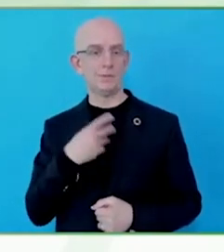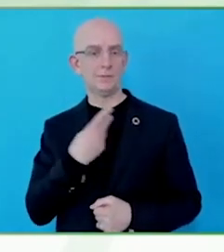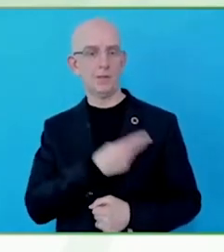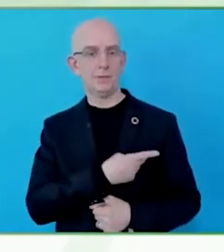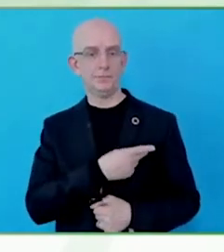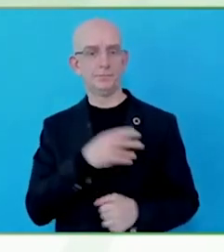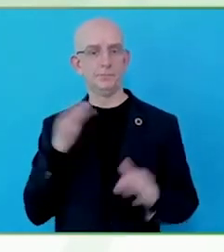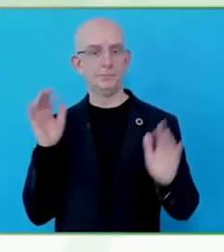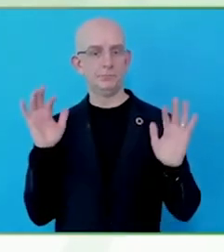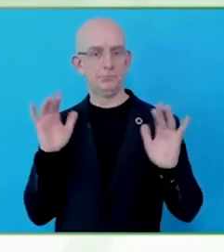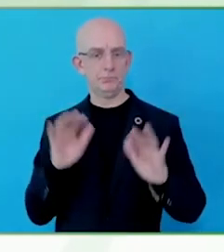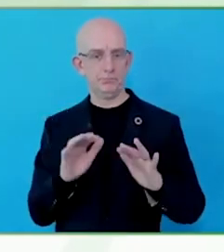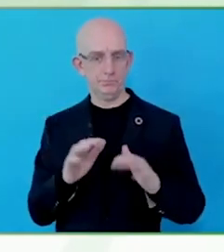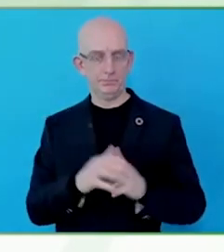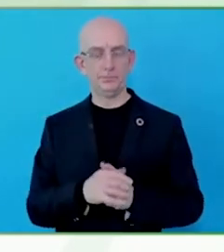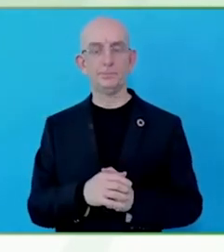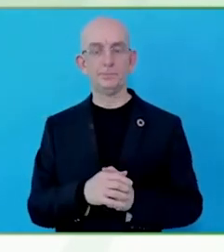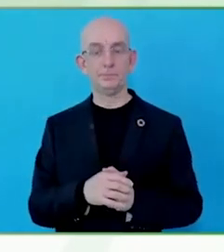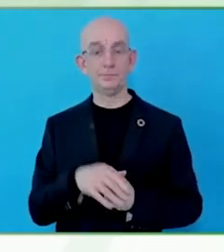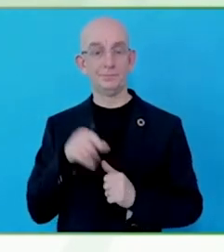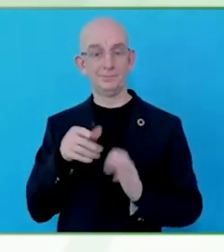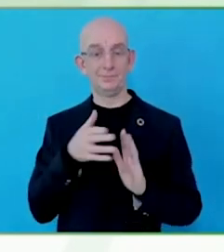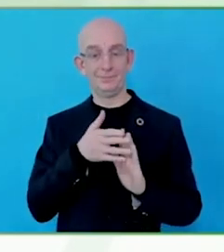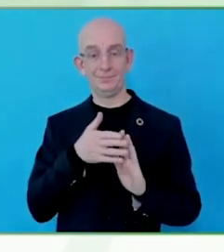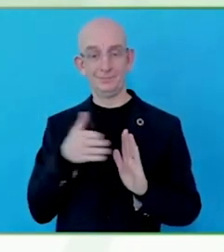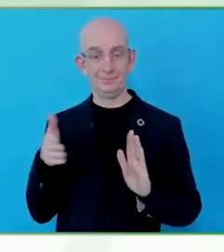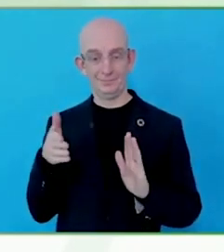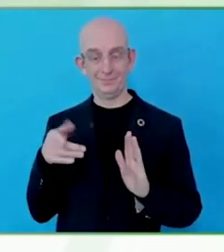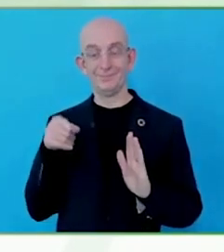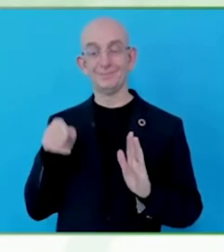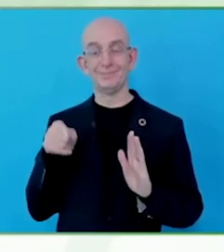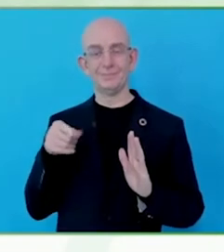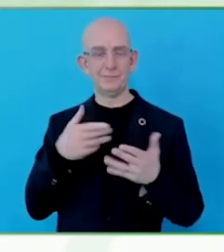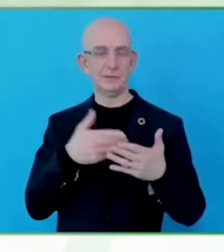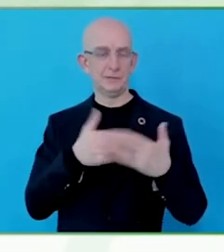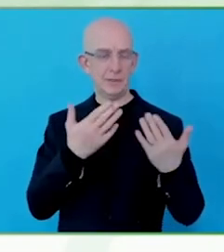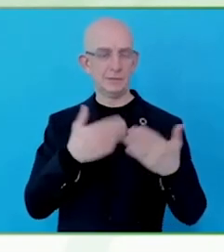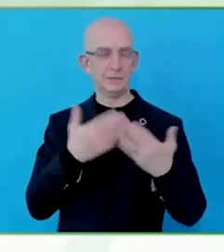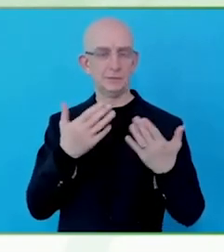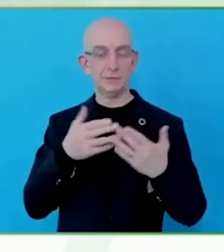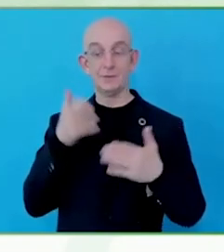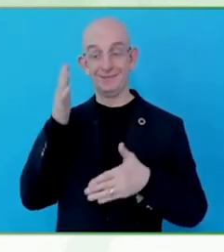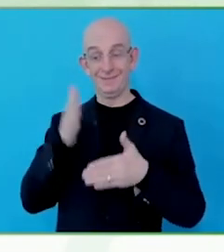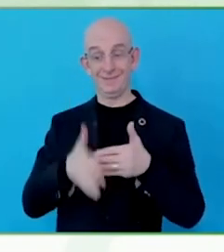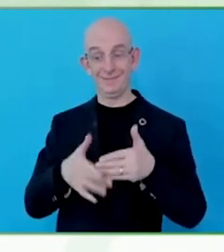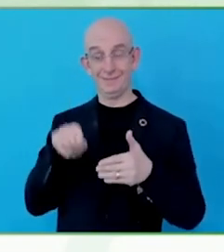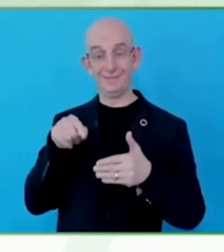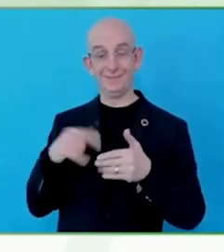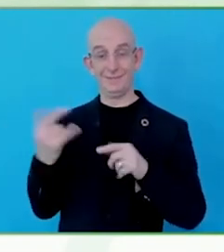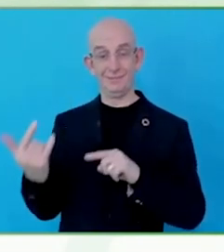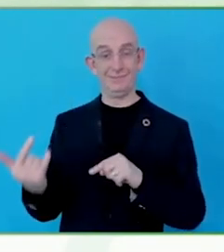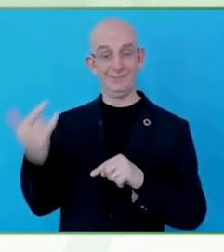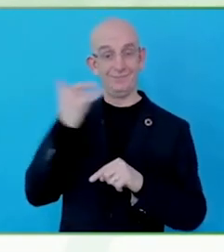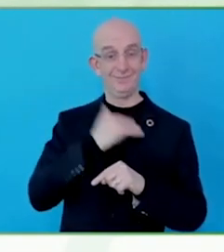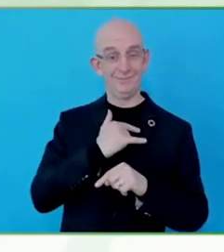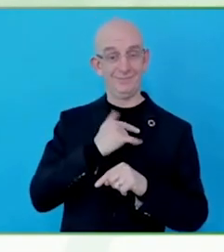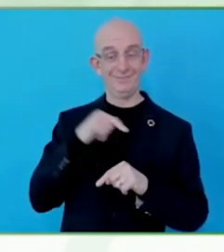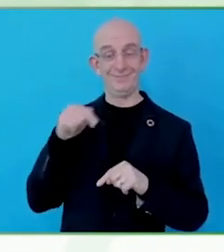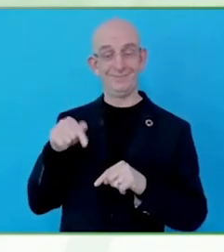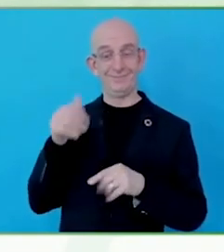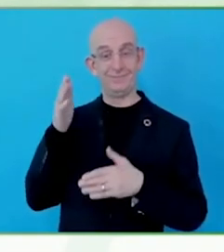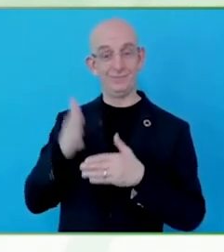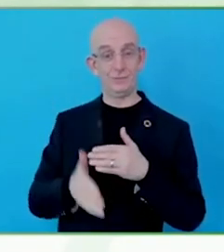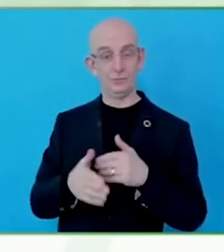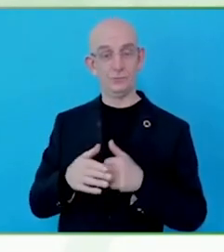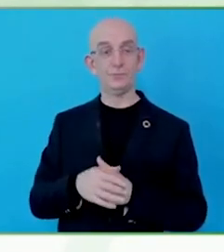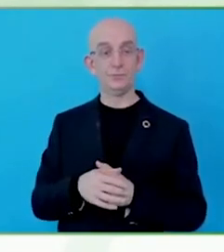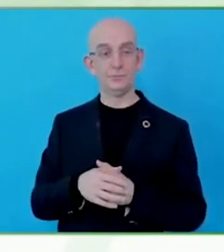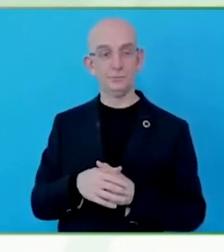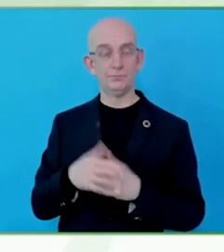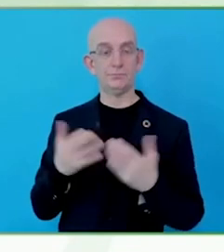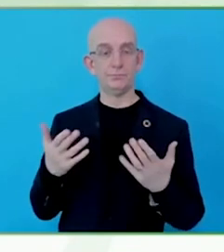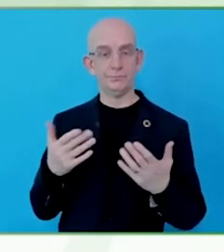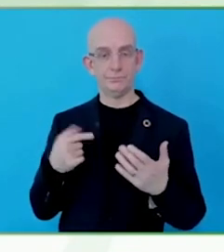mistake in calculating badly and I fell and broke my neck.